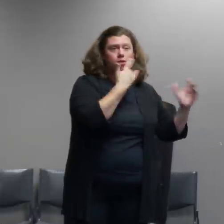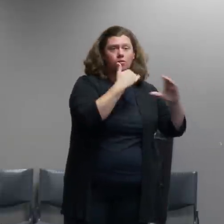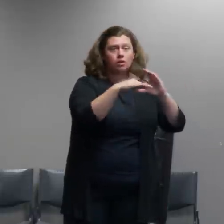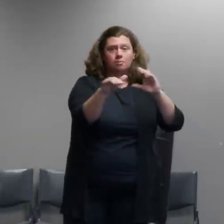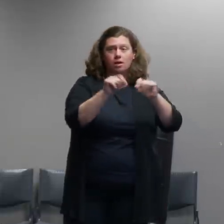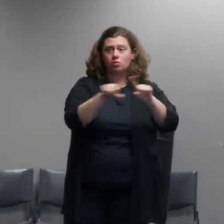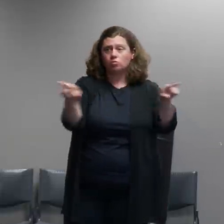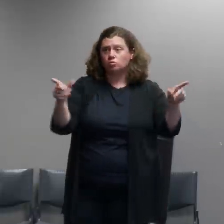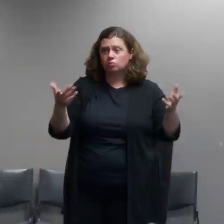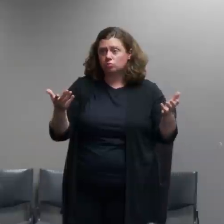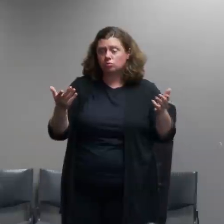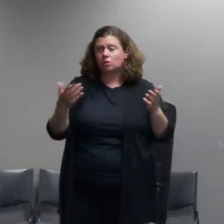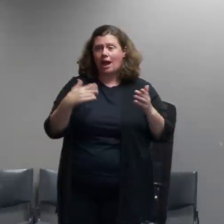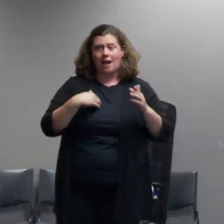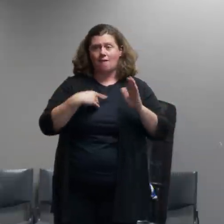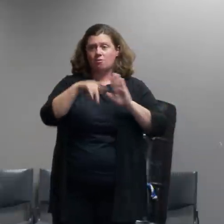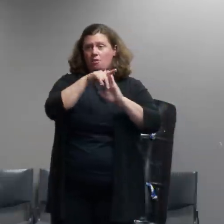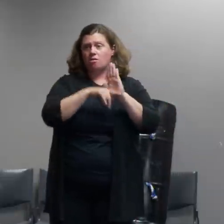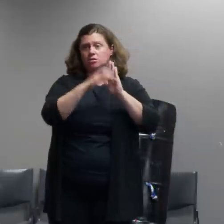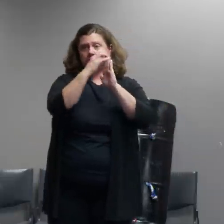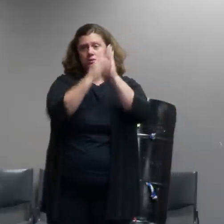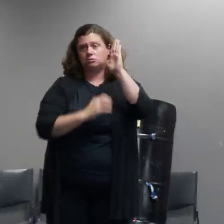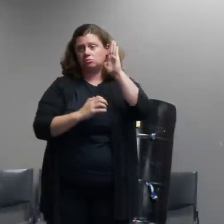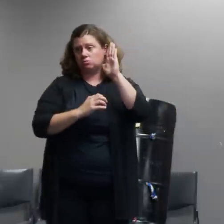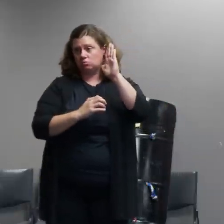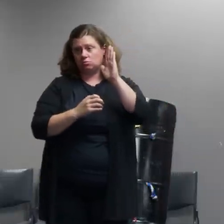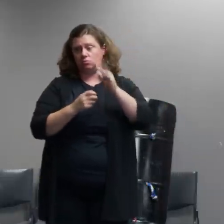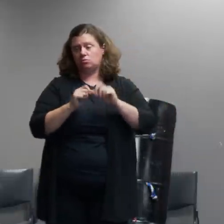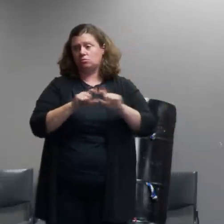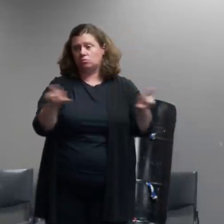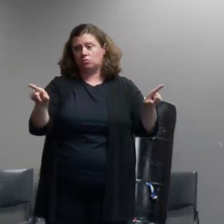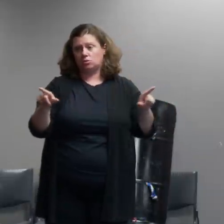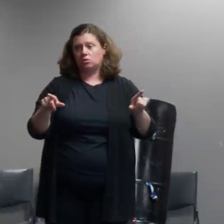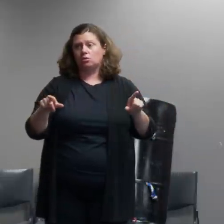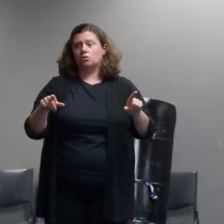crowd crowd management policy a riot